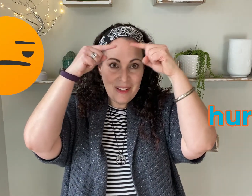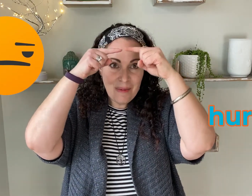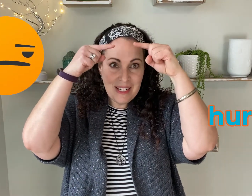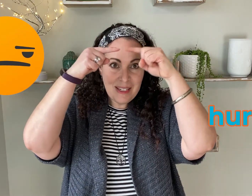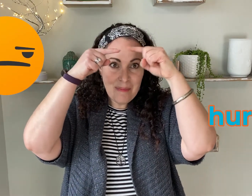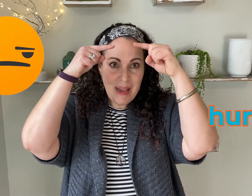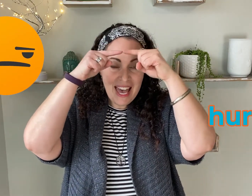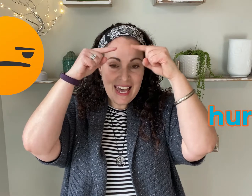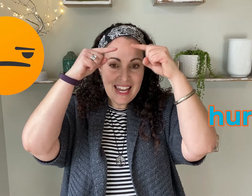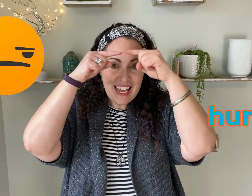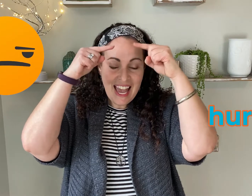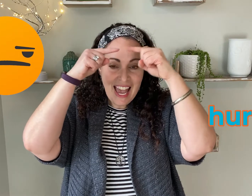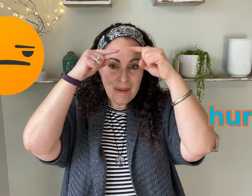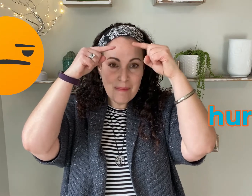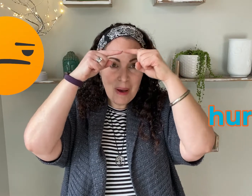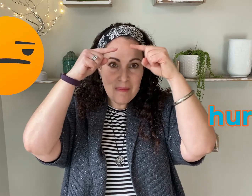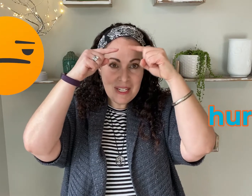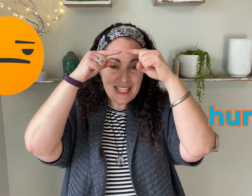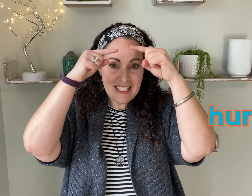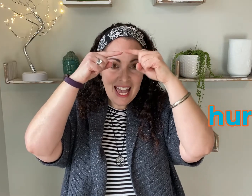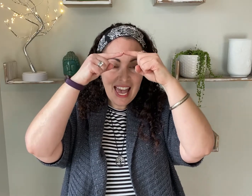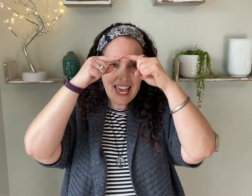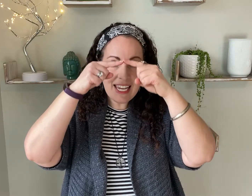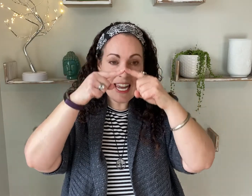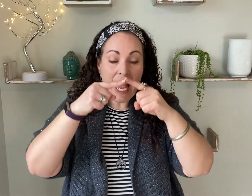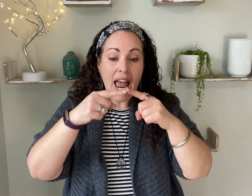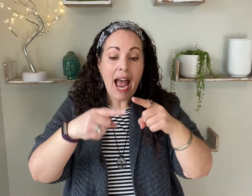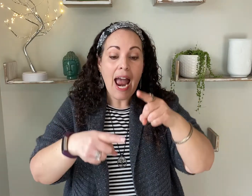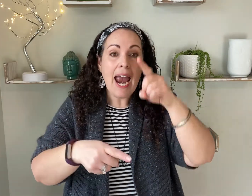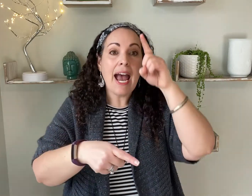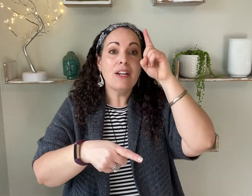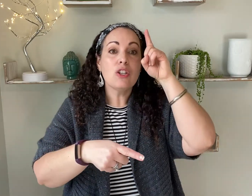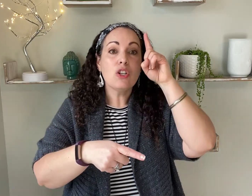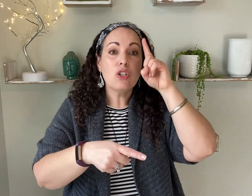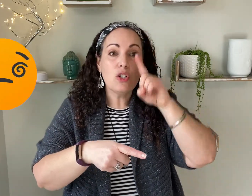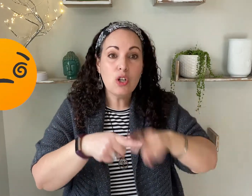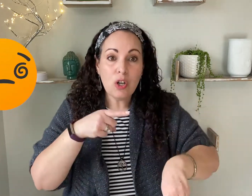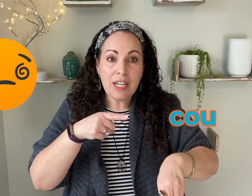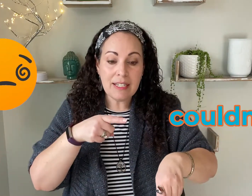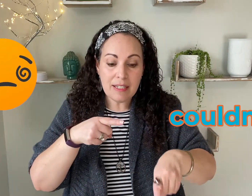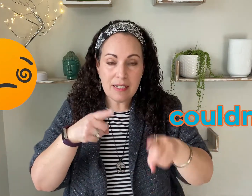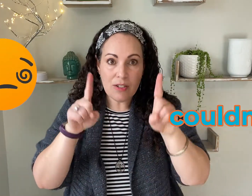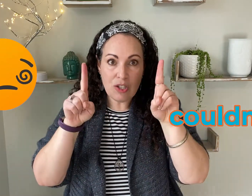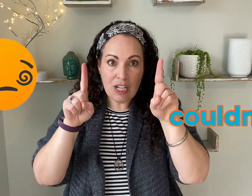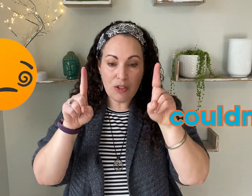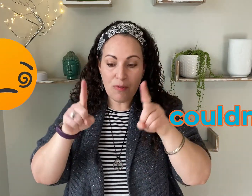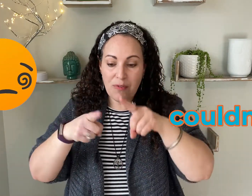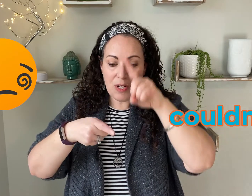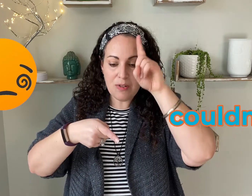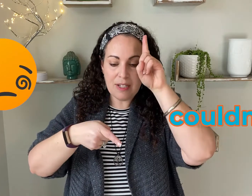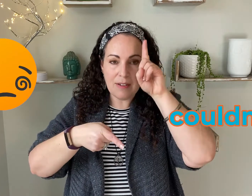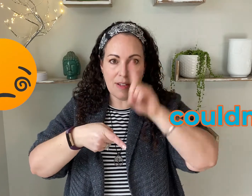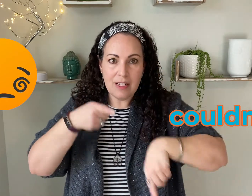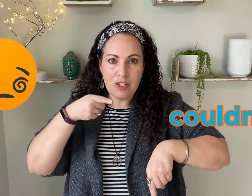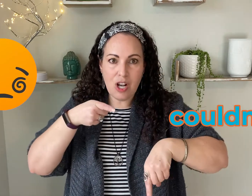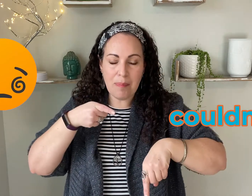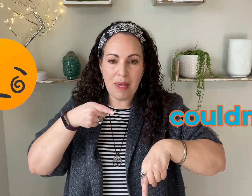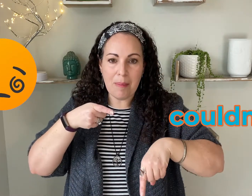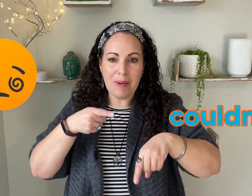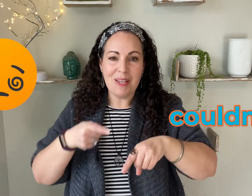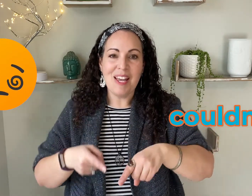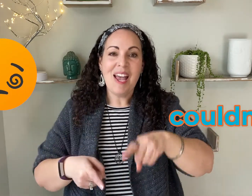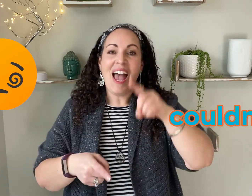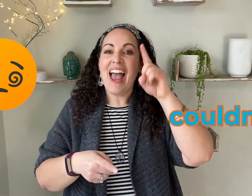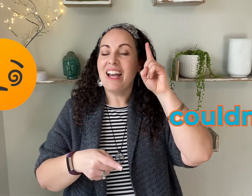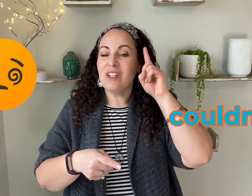He went to bed and bumped his head and couldn't - just take two fingers and chop them- and